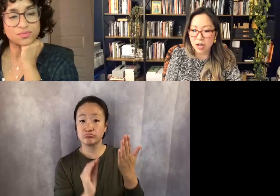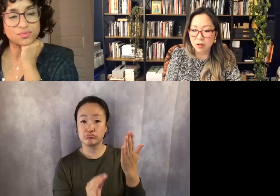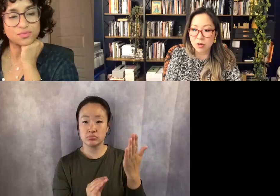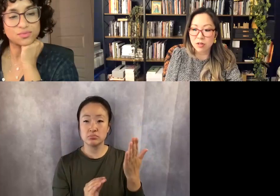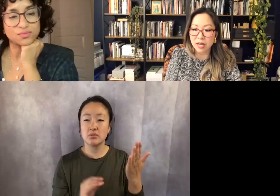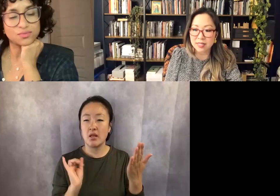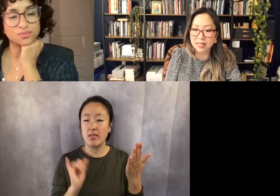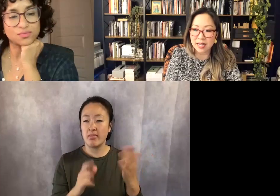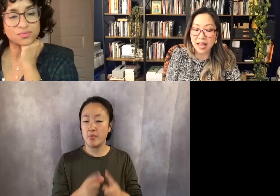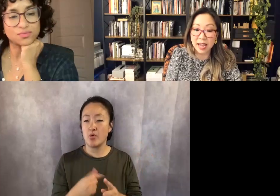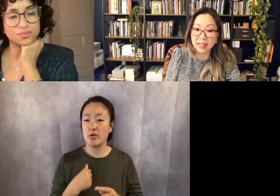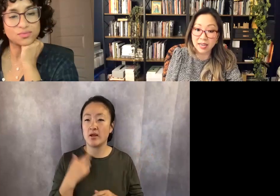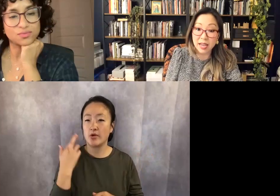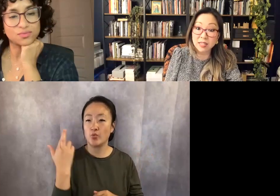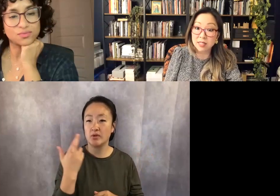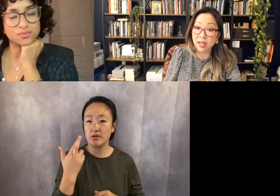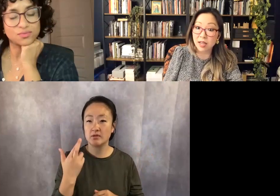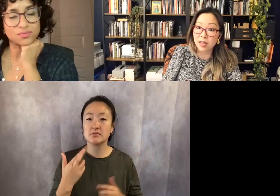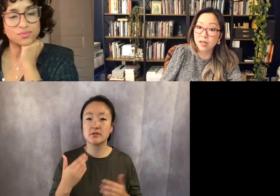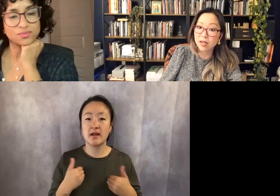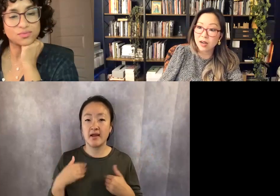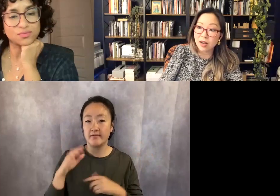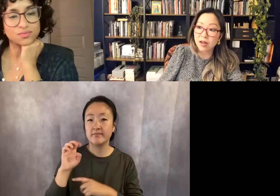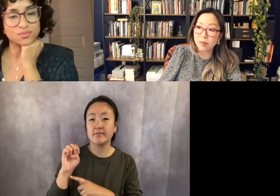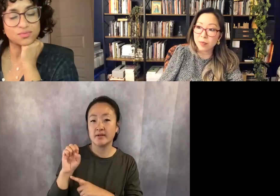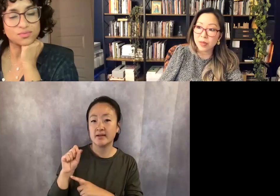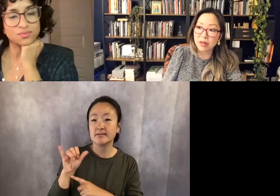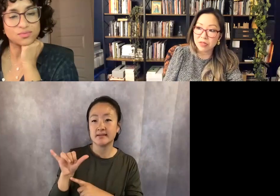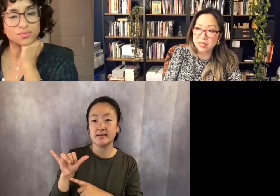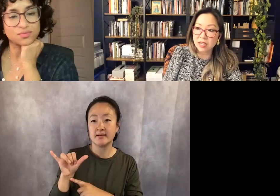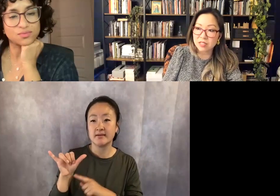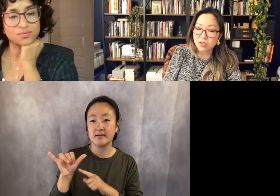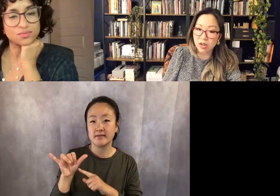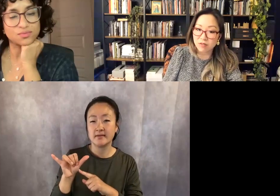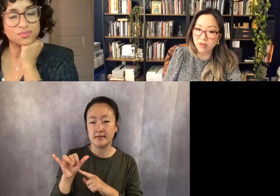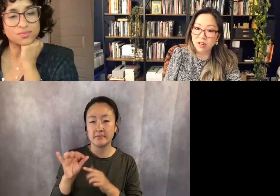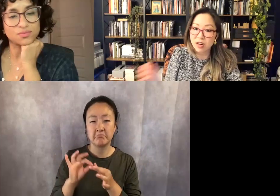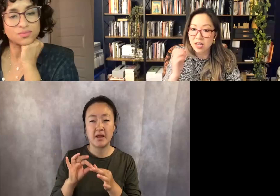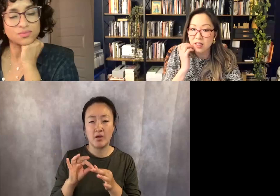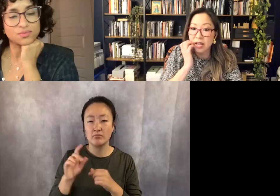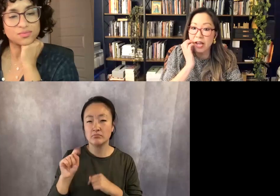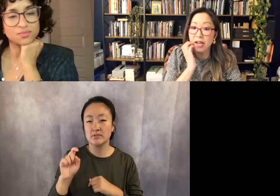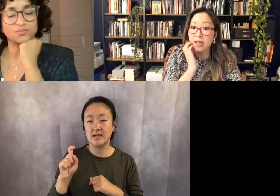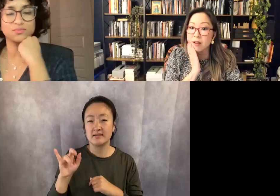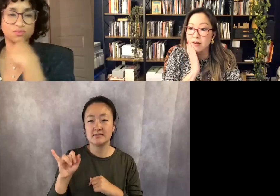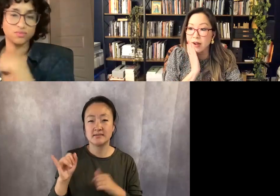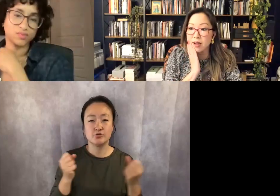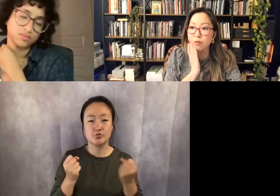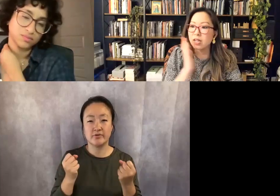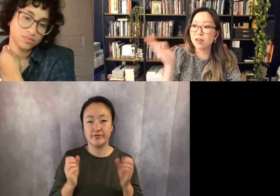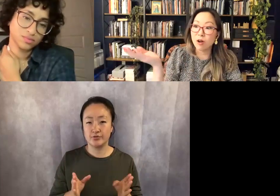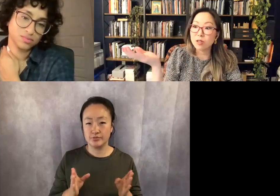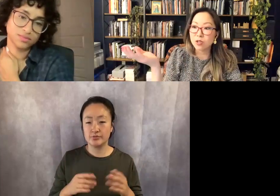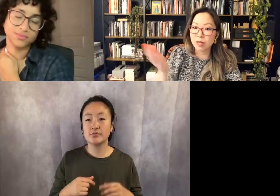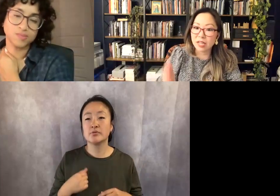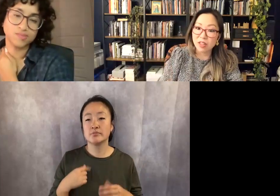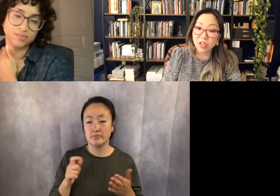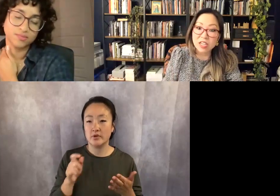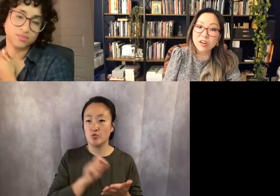realized that I had that essay about the taxi driver that I had written also like the year